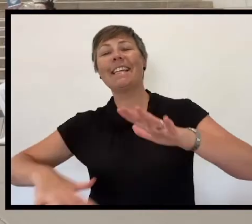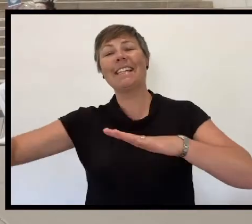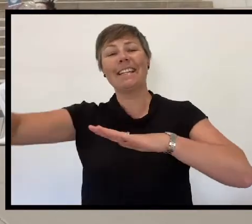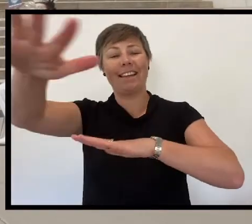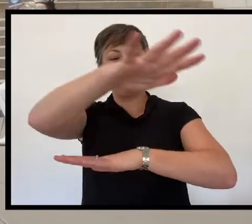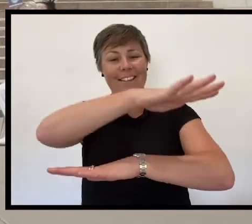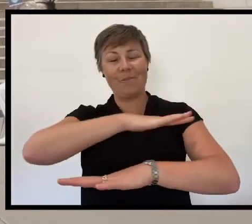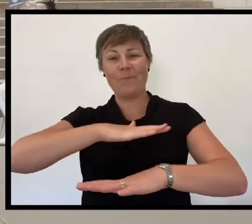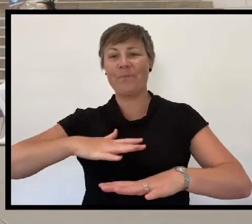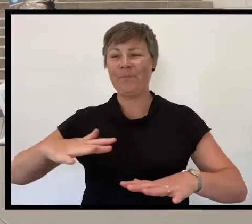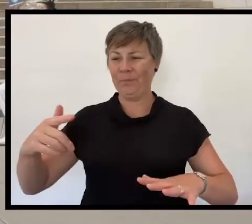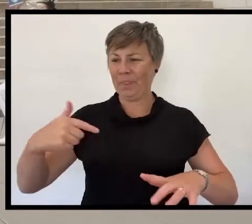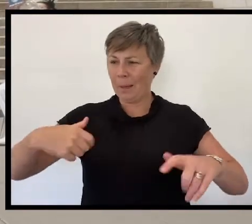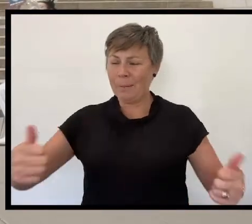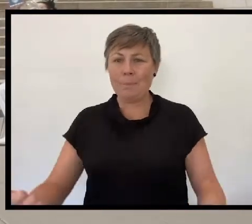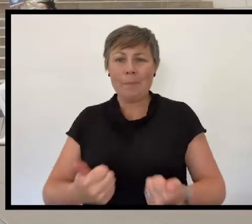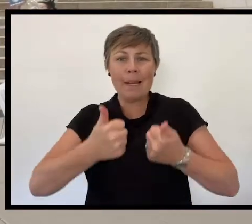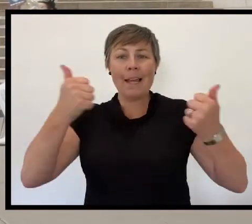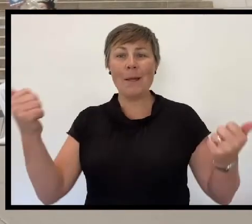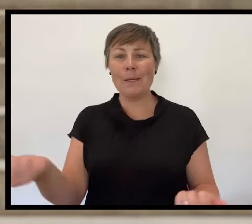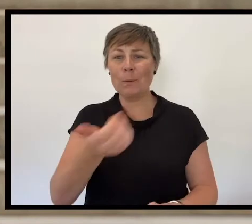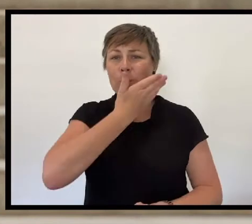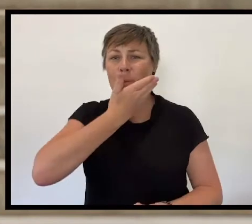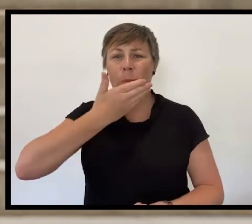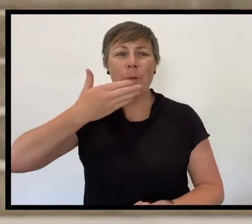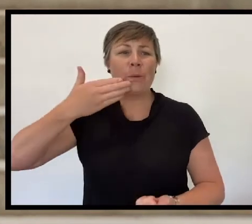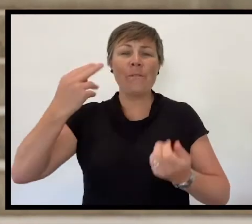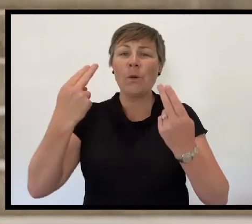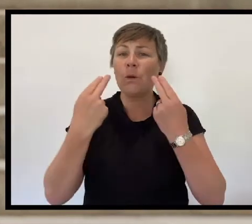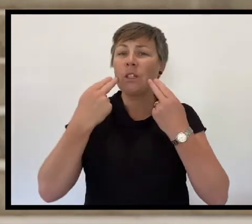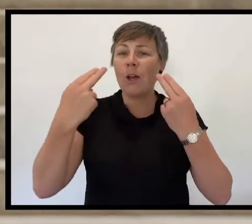our land abounds in nature's gifts